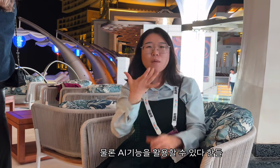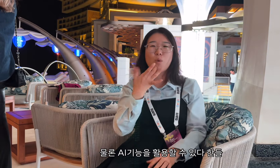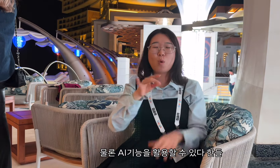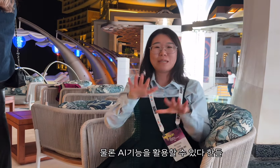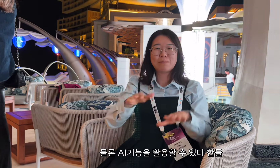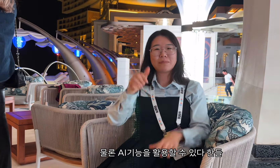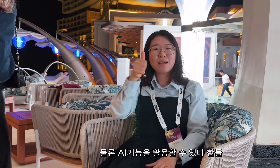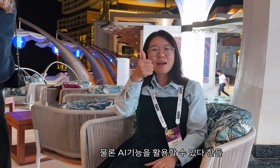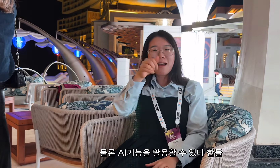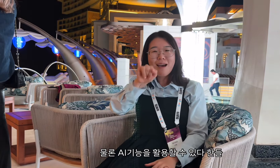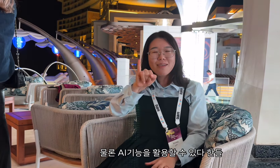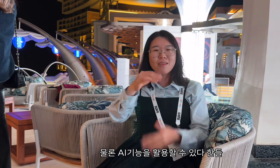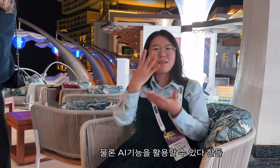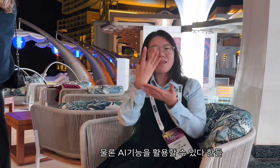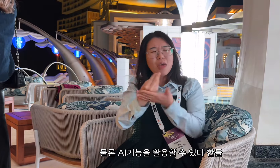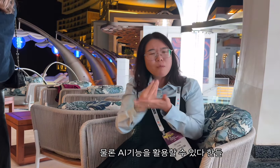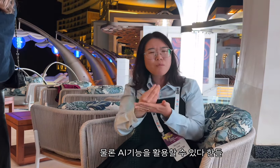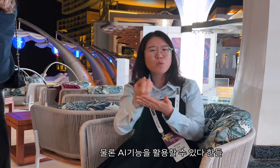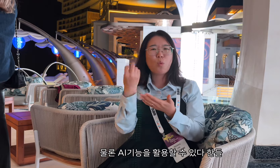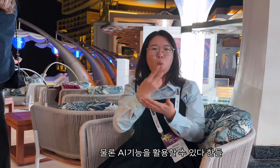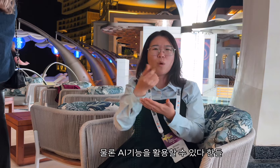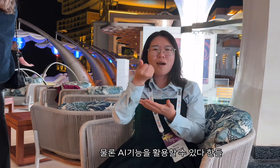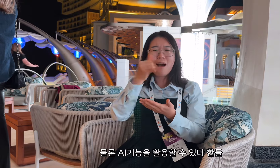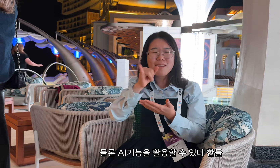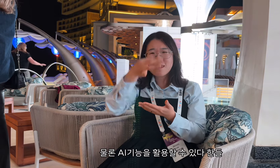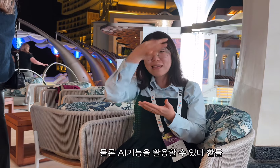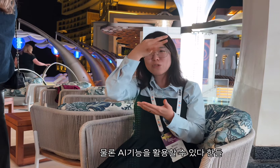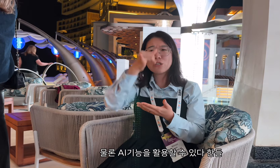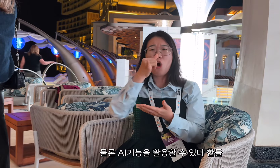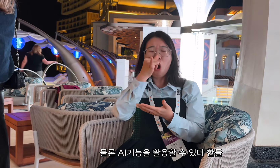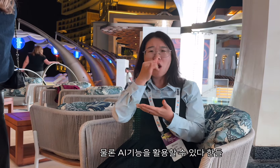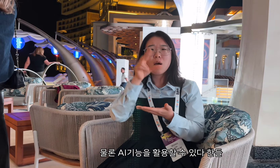Of course, even if we can use AI functions,